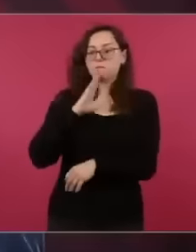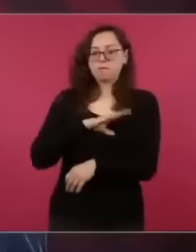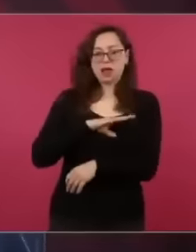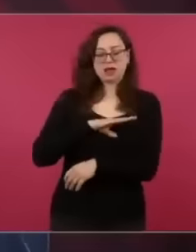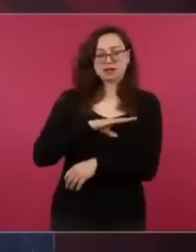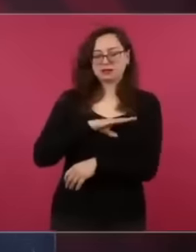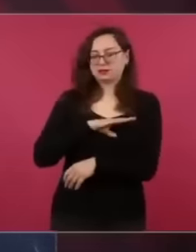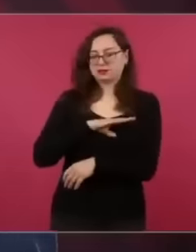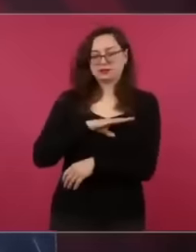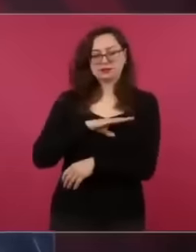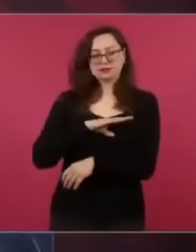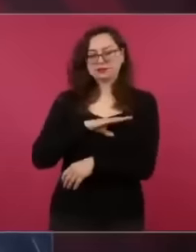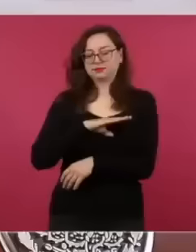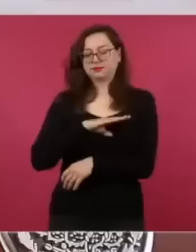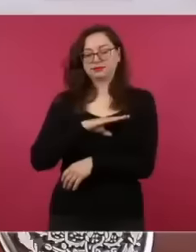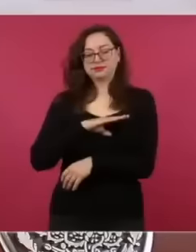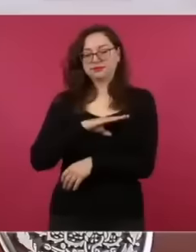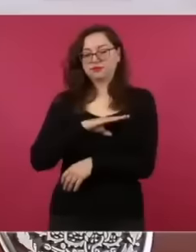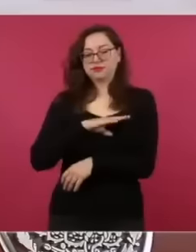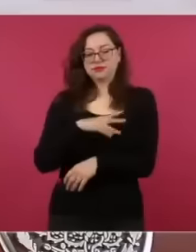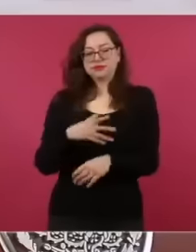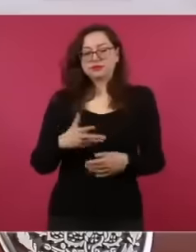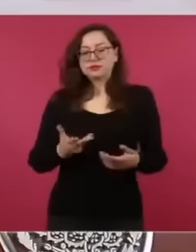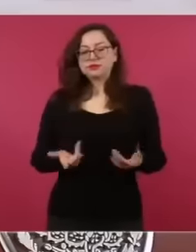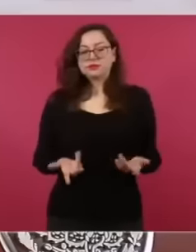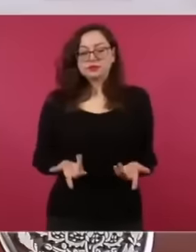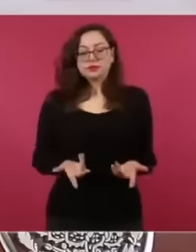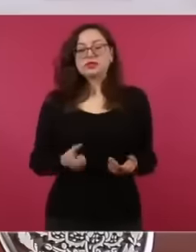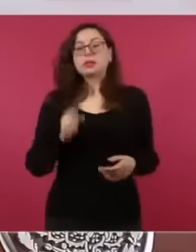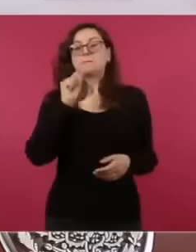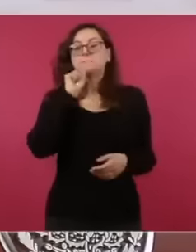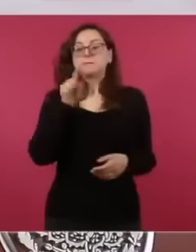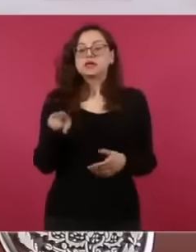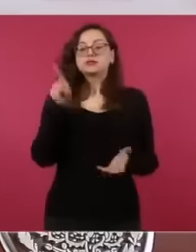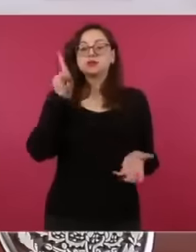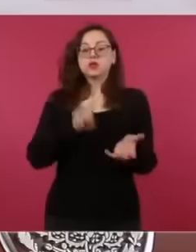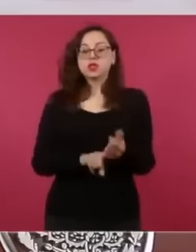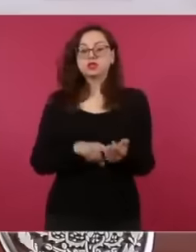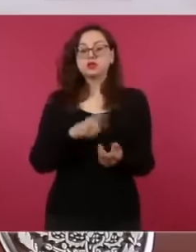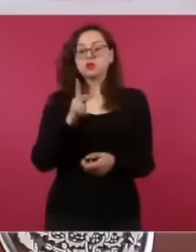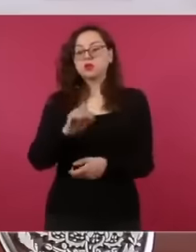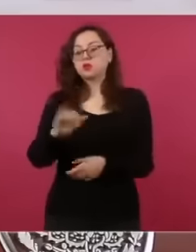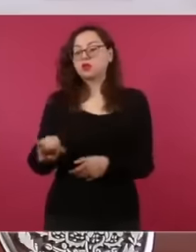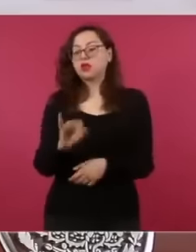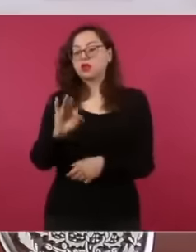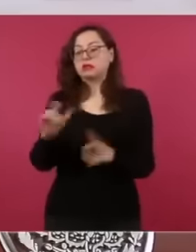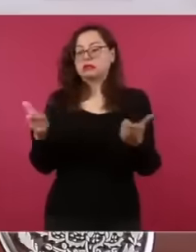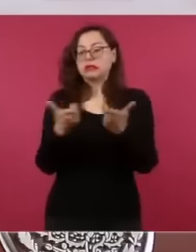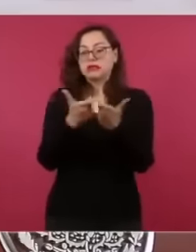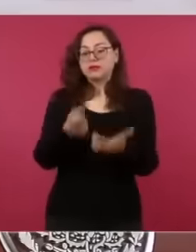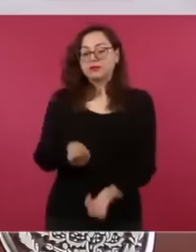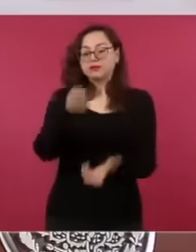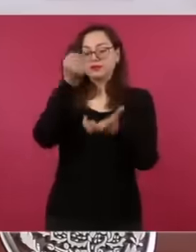the same fomis They are I think they are 20,000 million